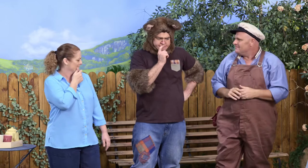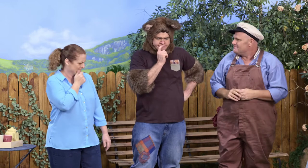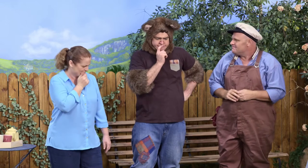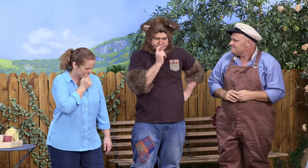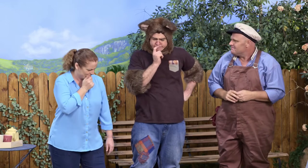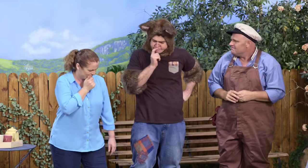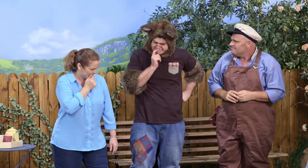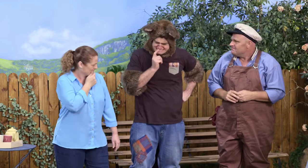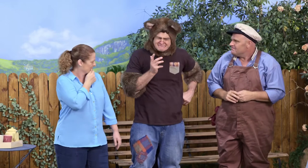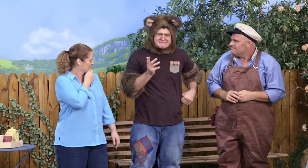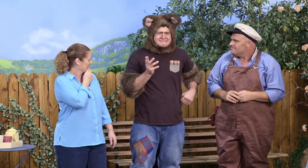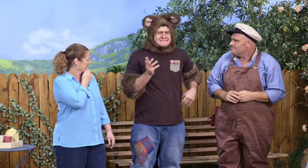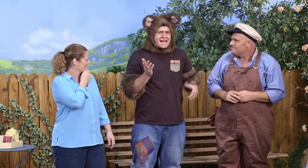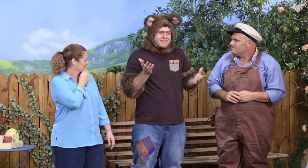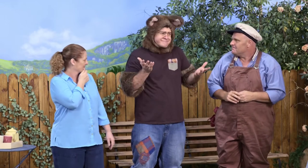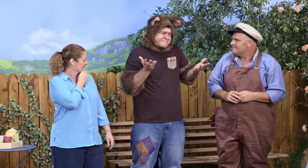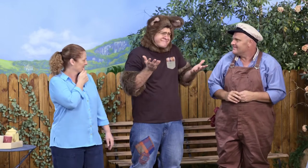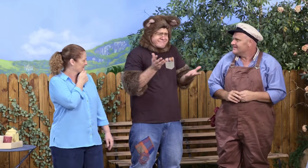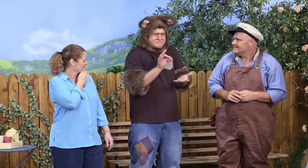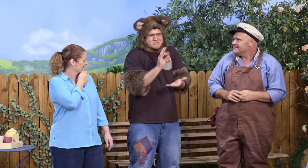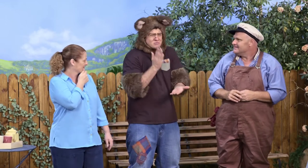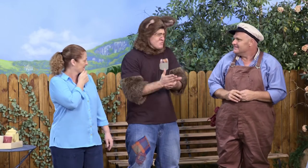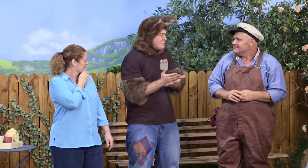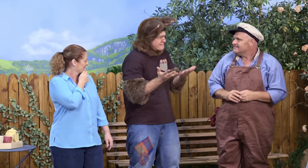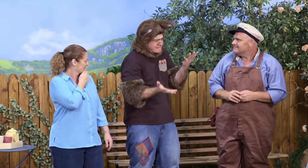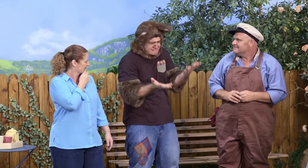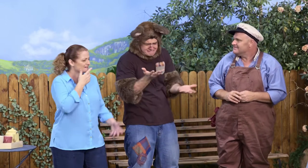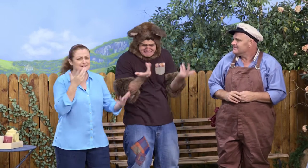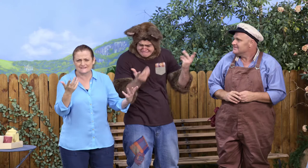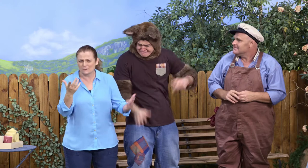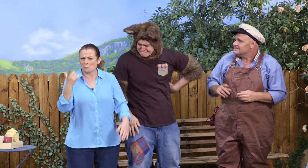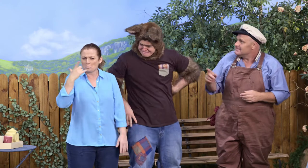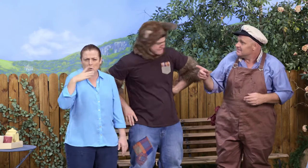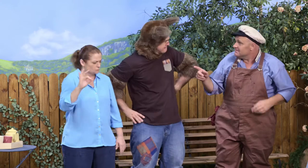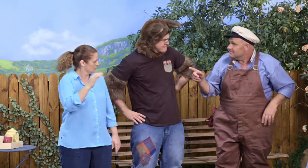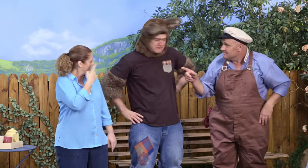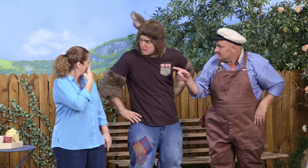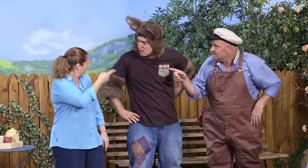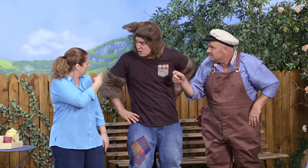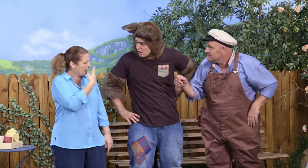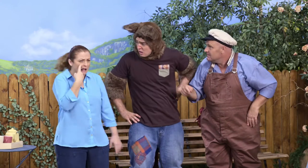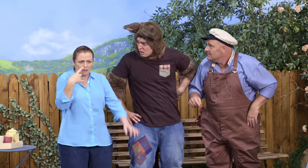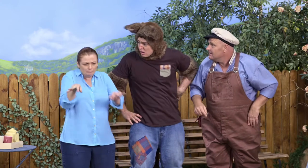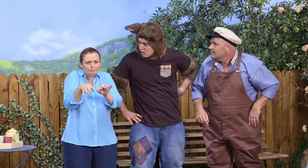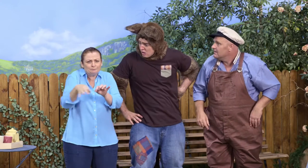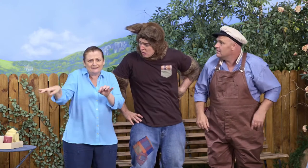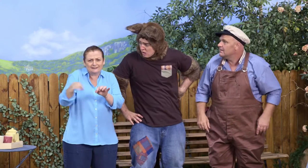Tch. Hmm... I don't know. I'm not sure. Well, why don't we measure it,